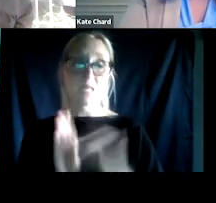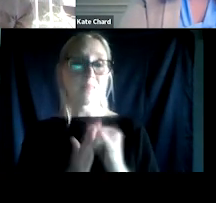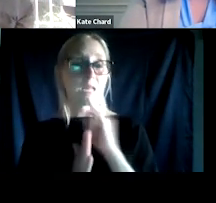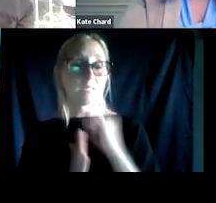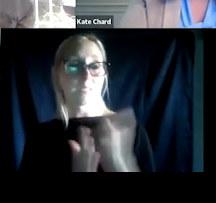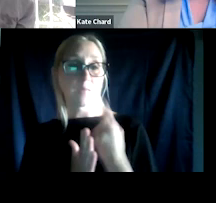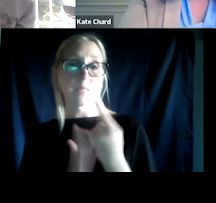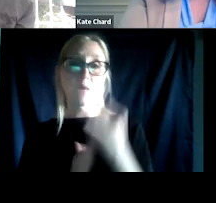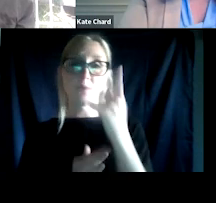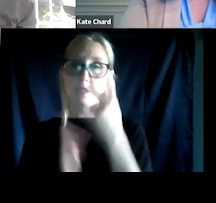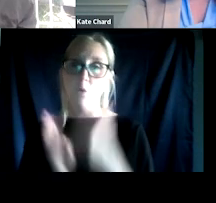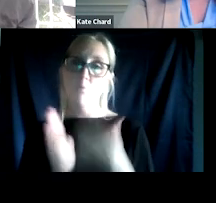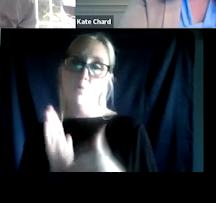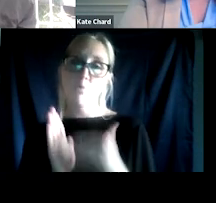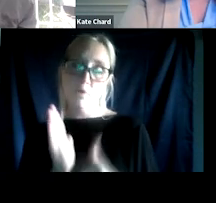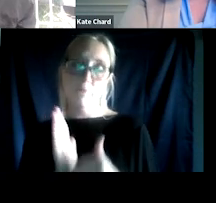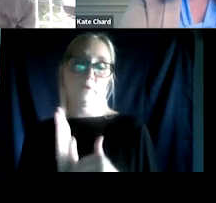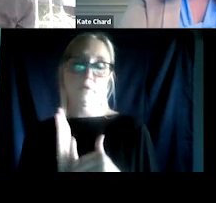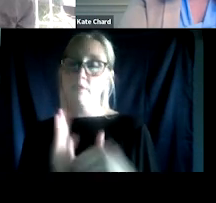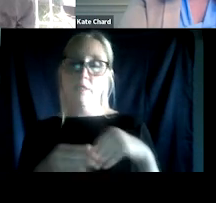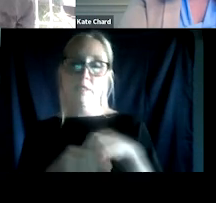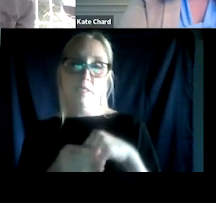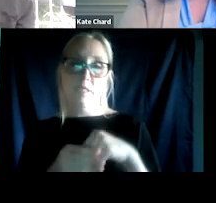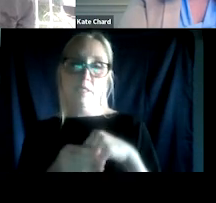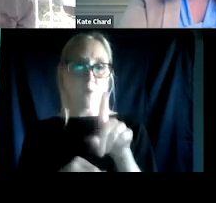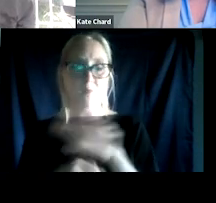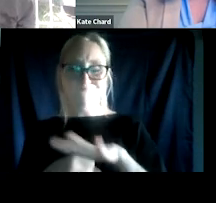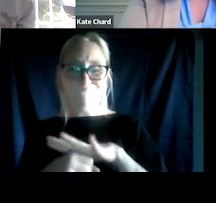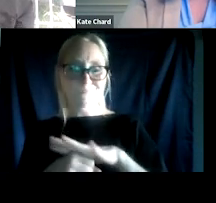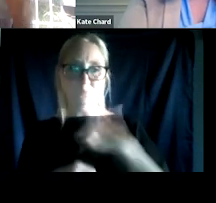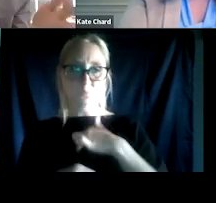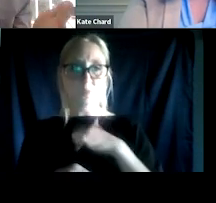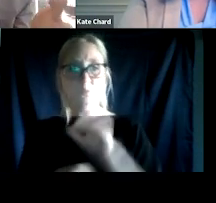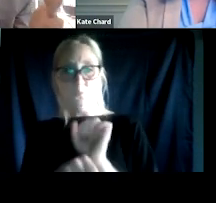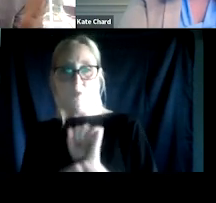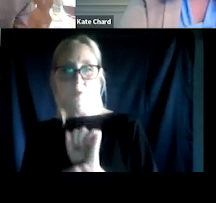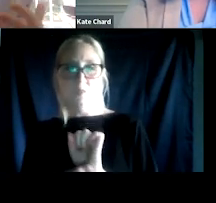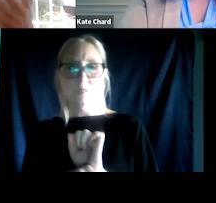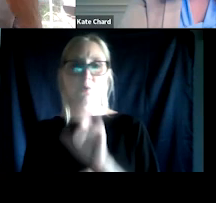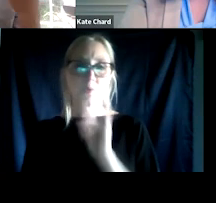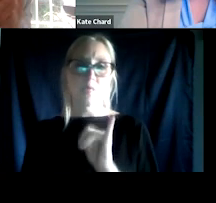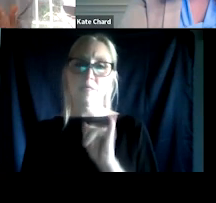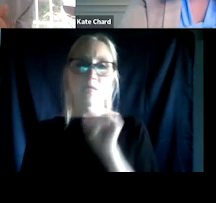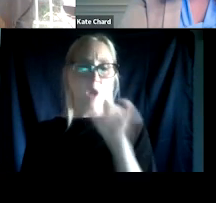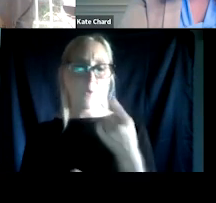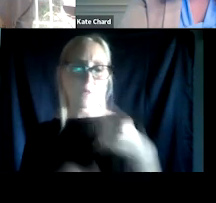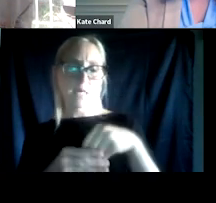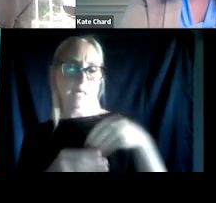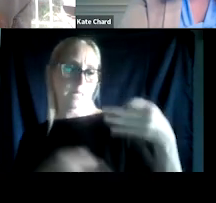again and again in the veterans with whom we work. And I wanna be clear this. They experience stigmatization not just in justice system, but they also experience in healthcare settings,